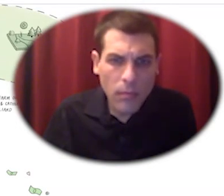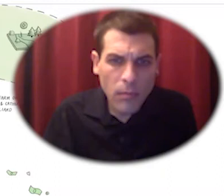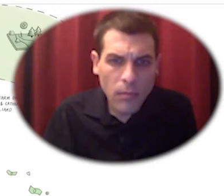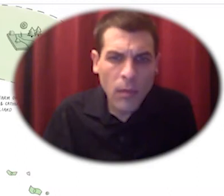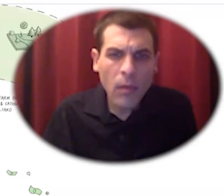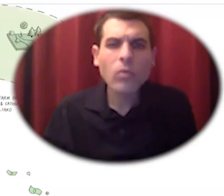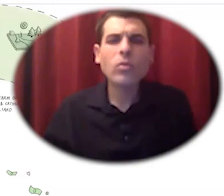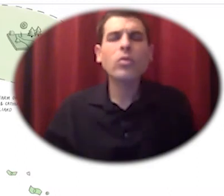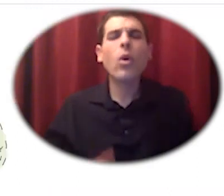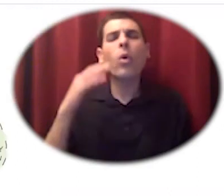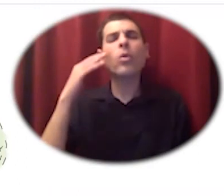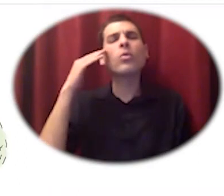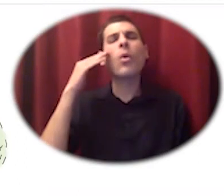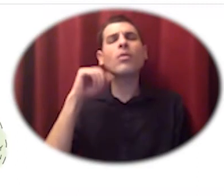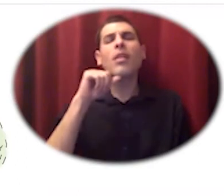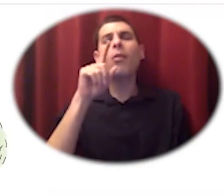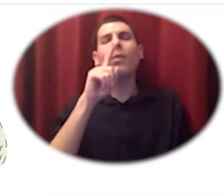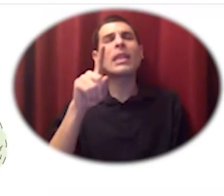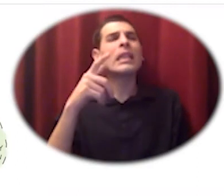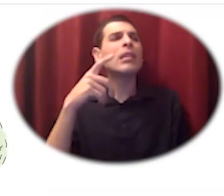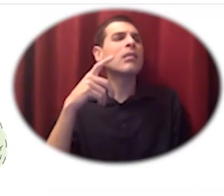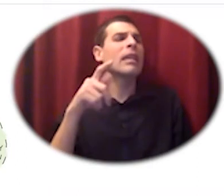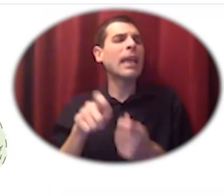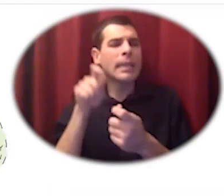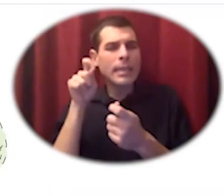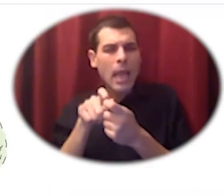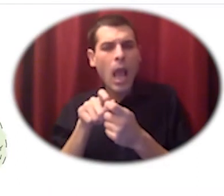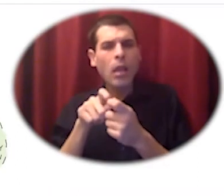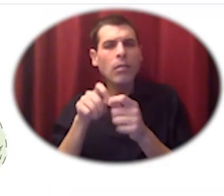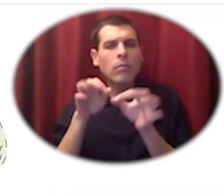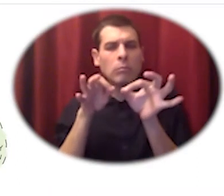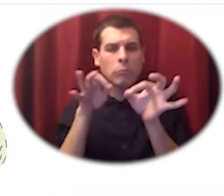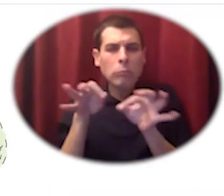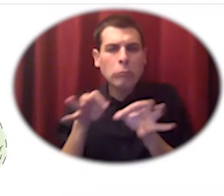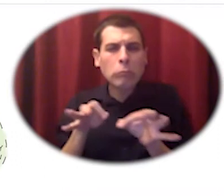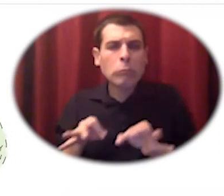or the the way that they um you know their checklist that they did